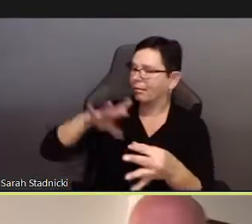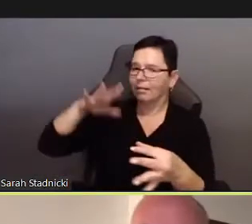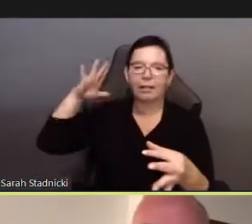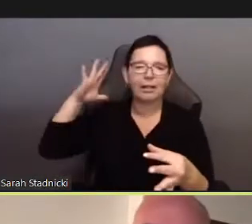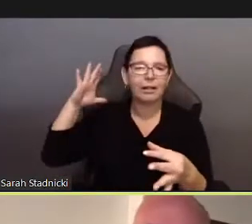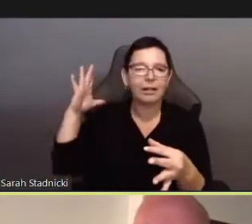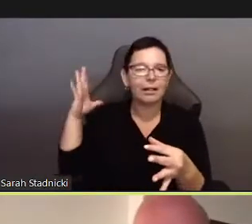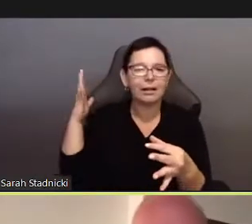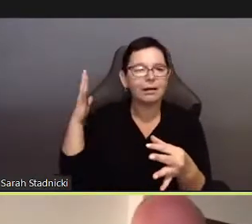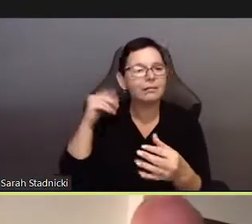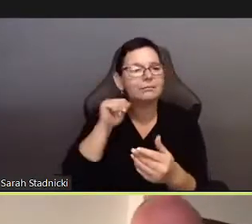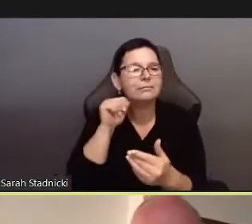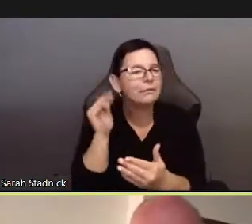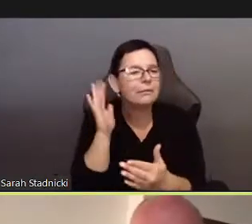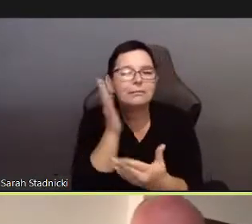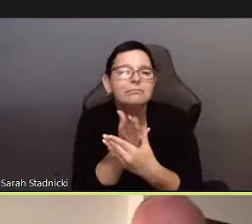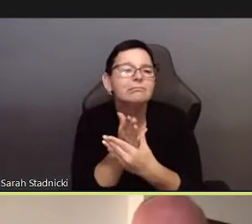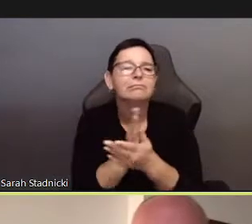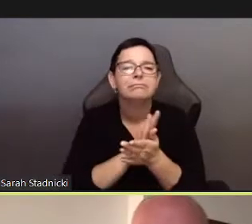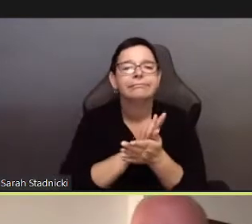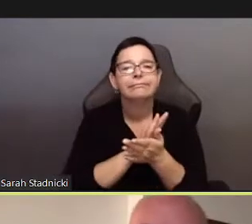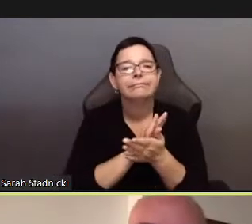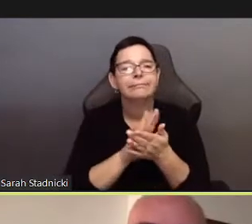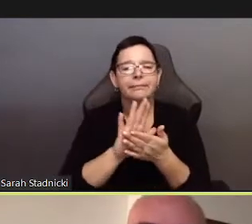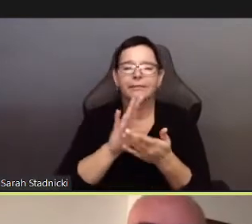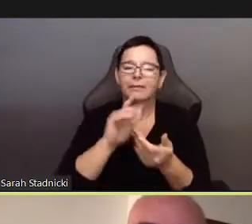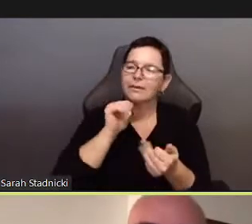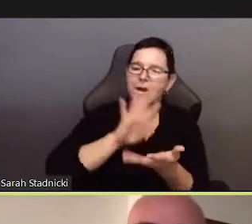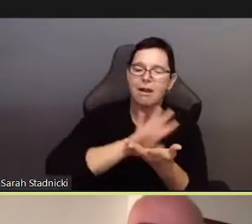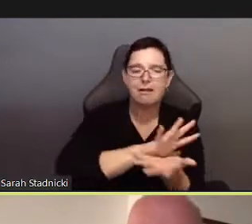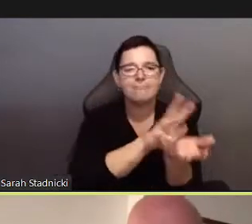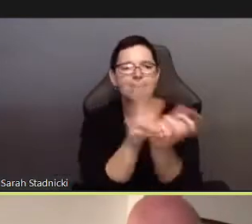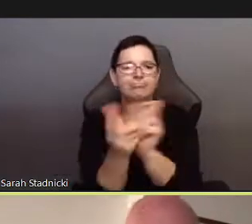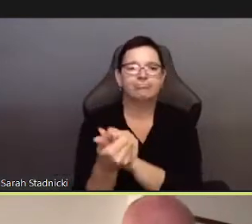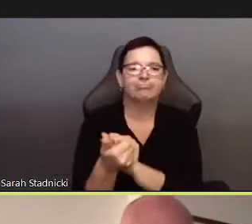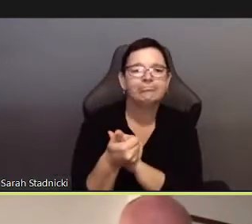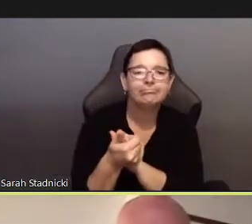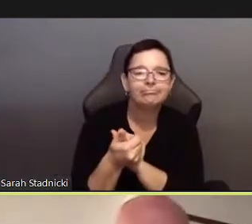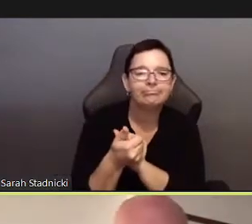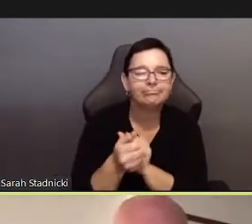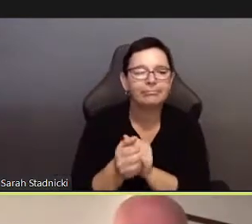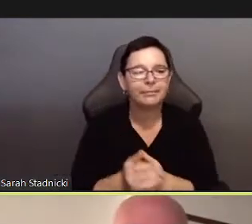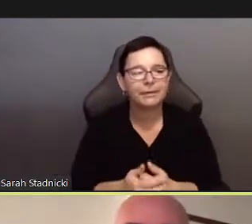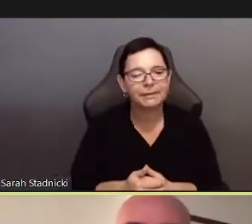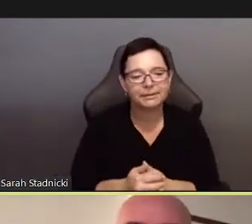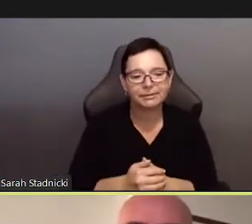It is also not succession, inheritance, duration or becoming